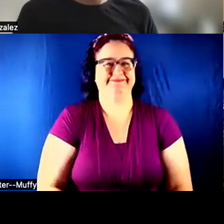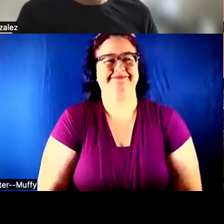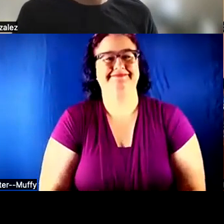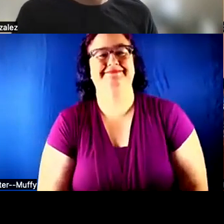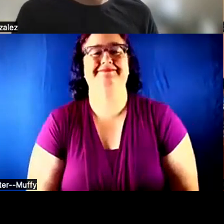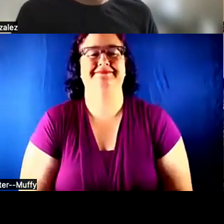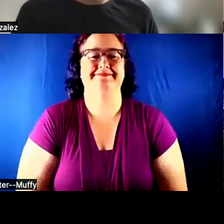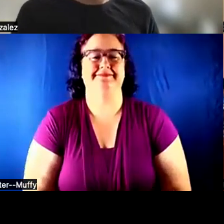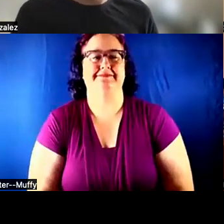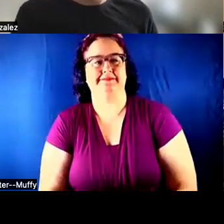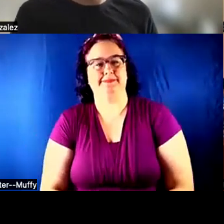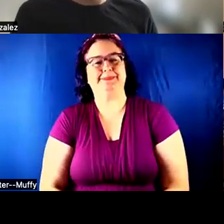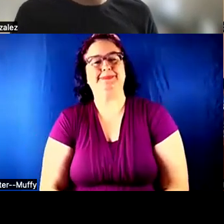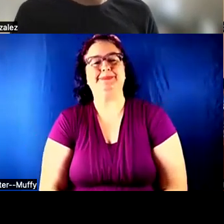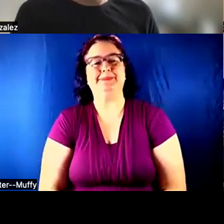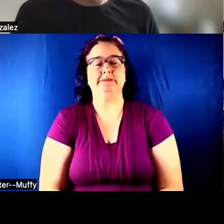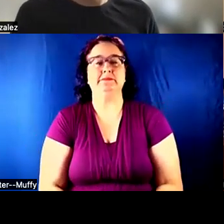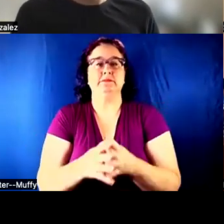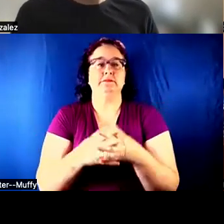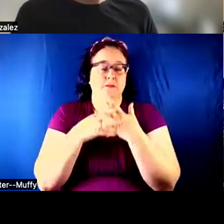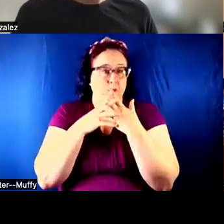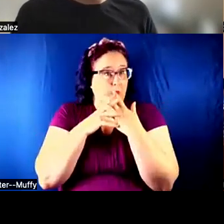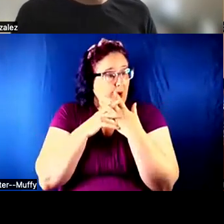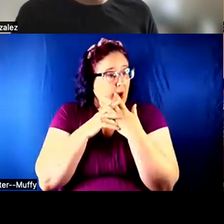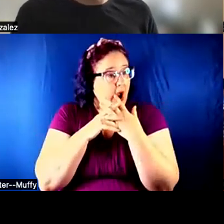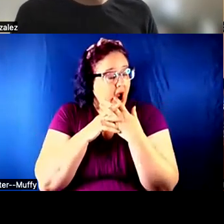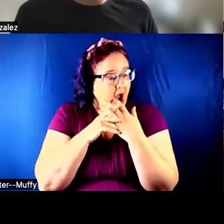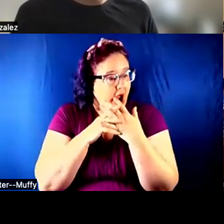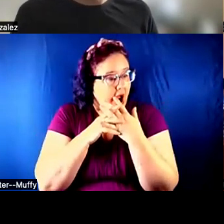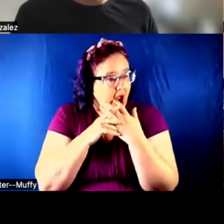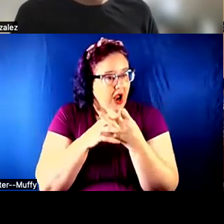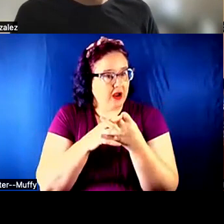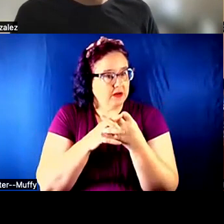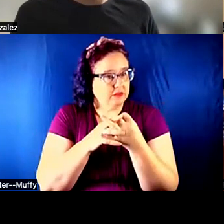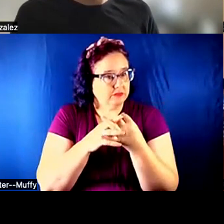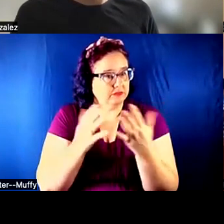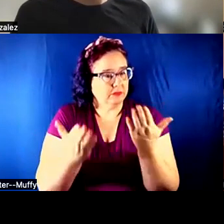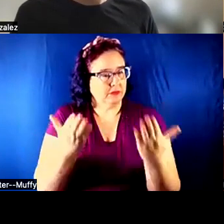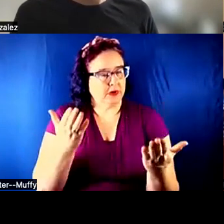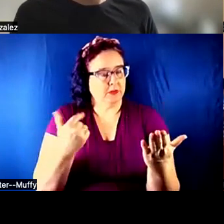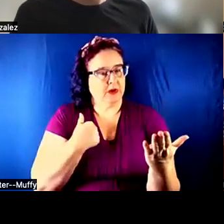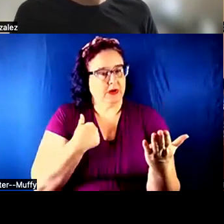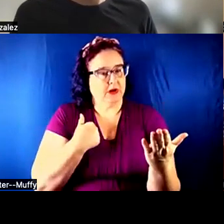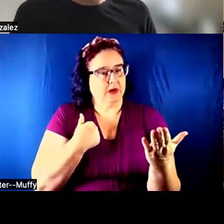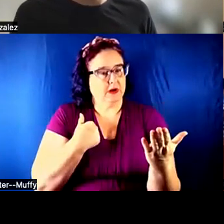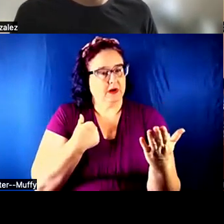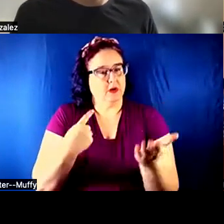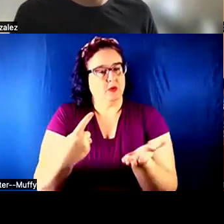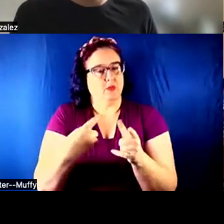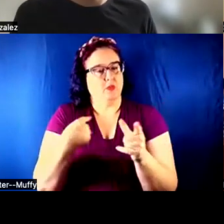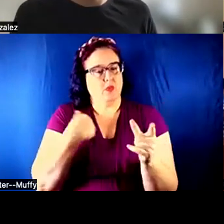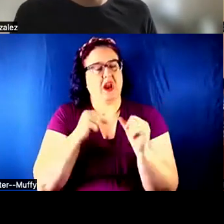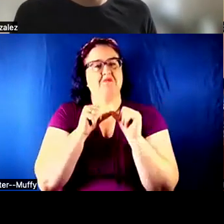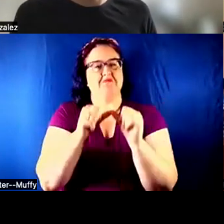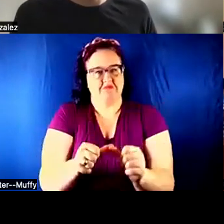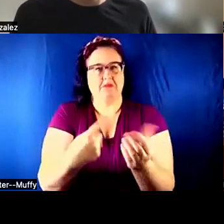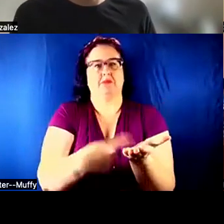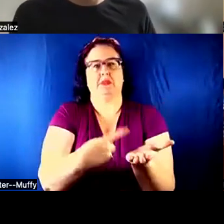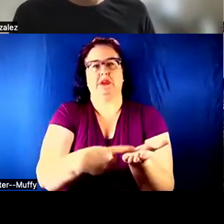YEAH. SO, MAYBE WE CAN CONTINUE THE DISCUSSION ABOUT THE FIRST QUESTION THAT I